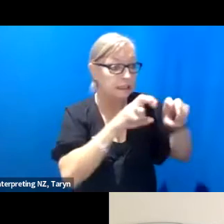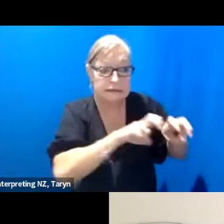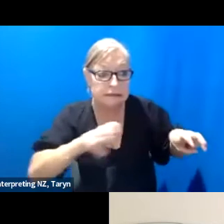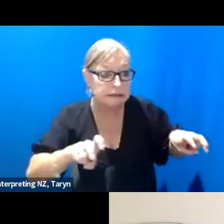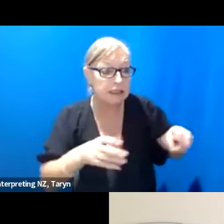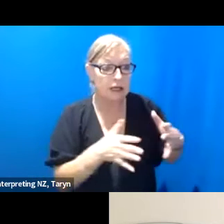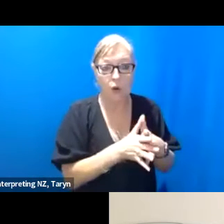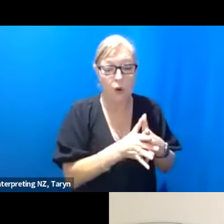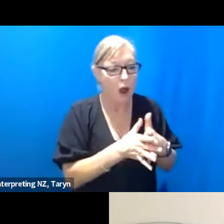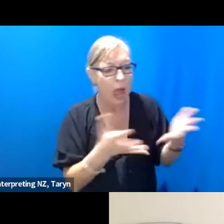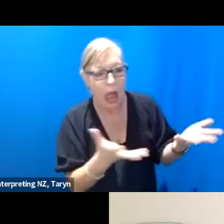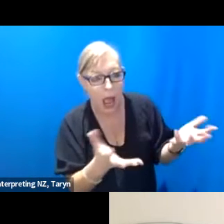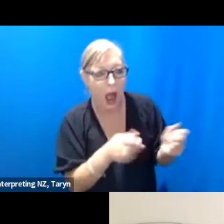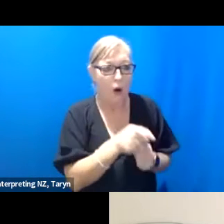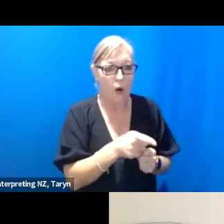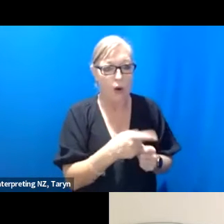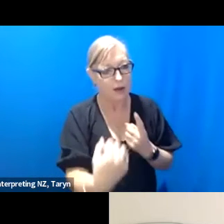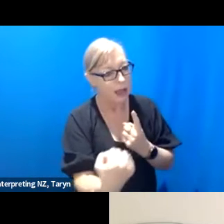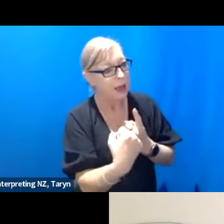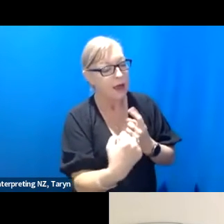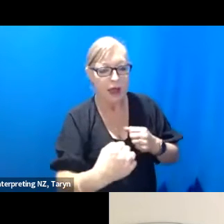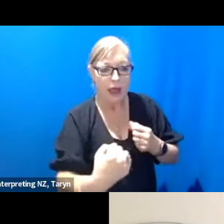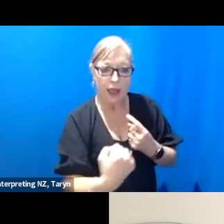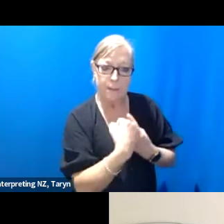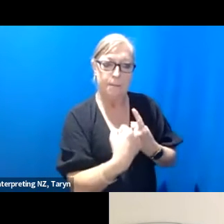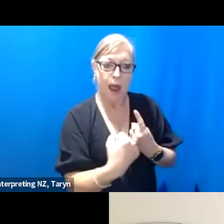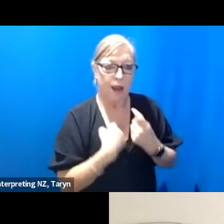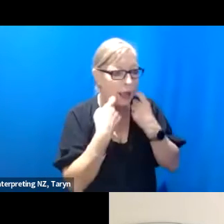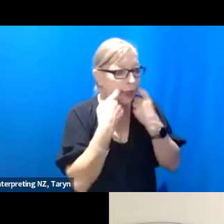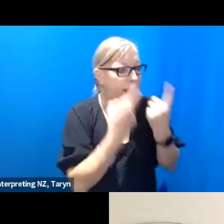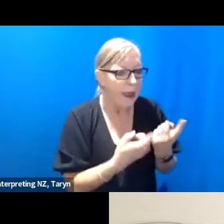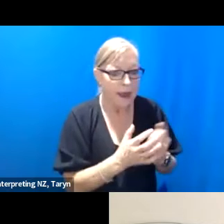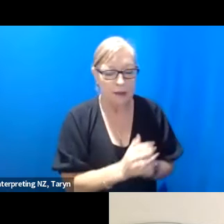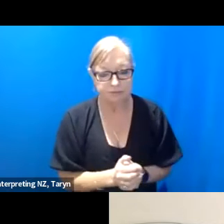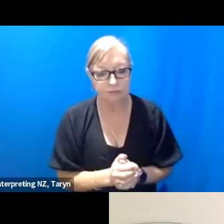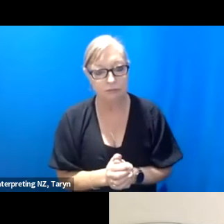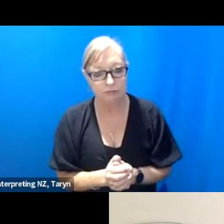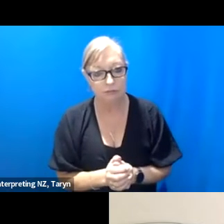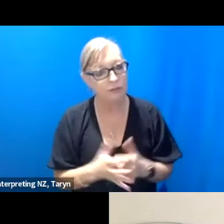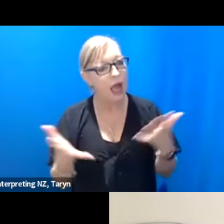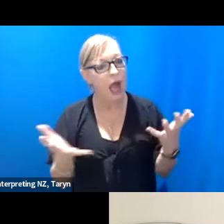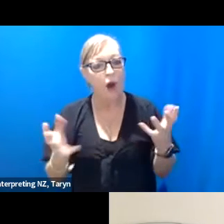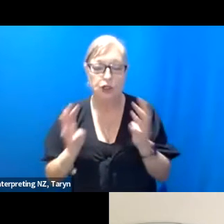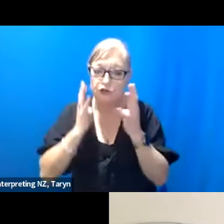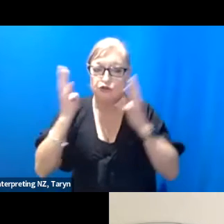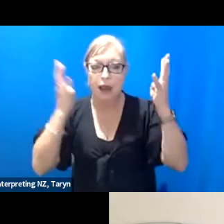Something I'm really interested in, how is the act of - how is creating spaces that make it